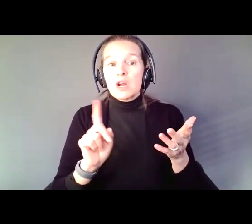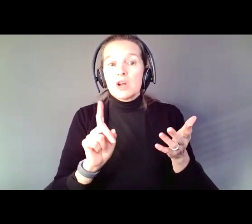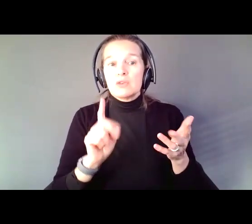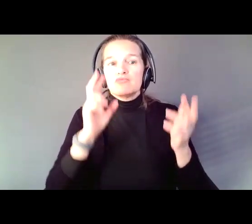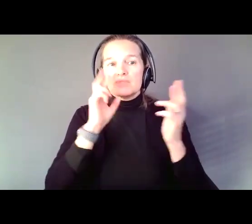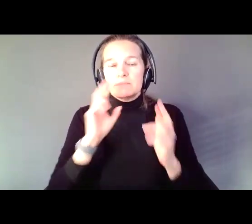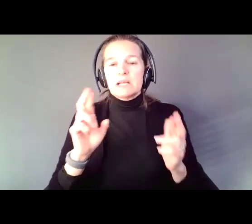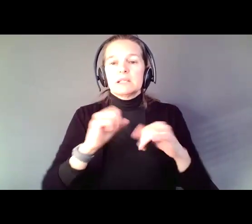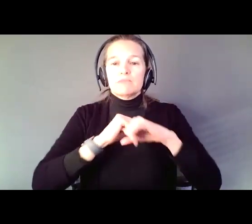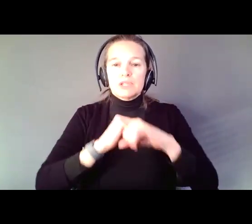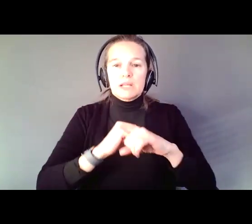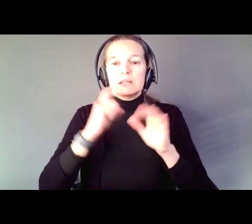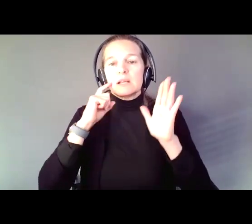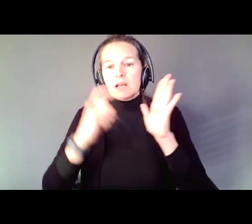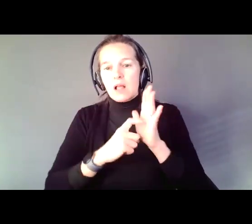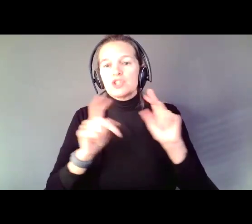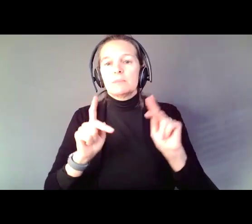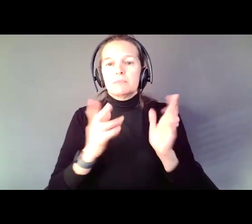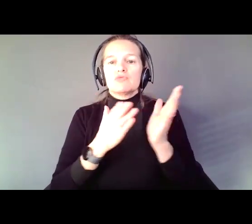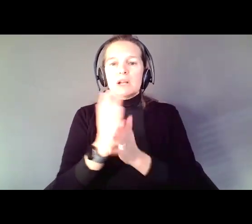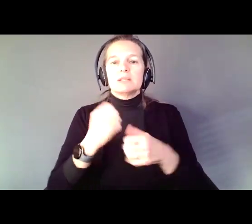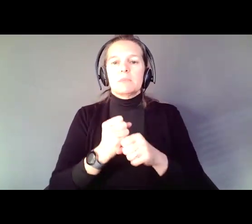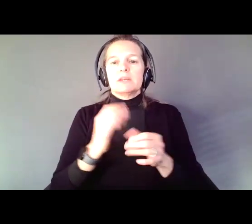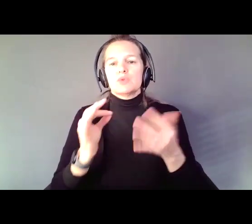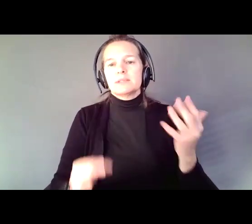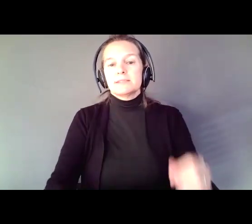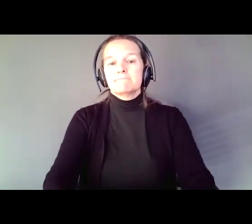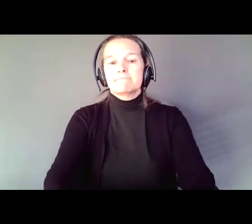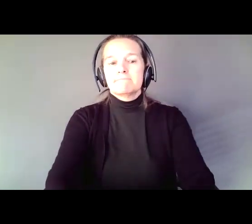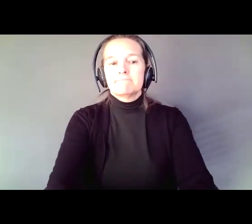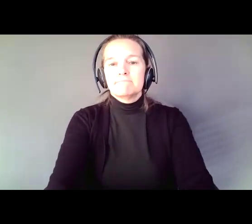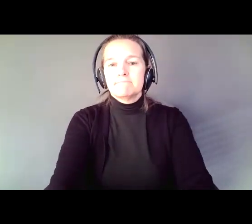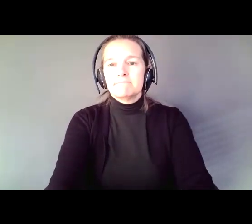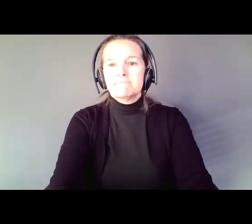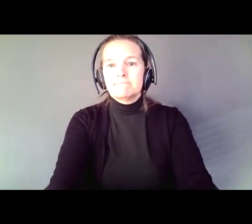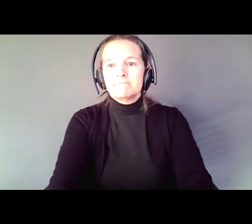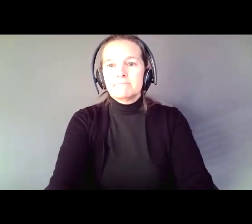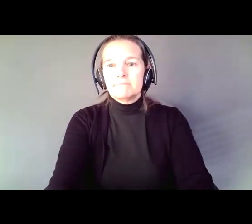protecting, acknowledging people's right to make choices. That we all have that right.